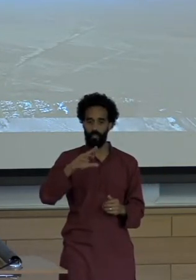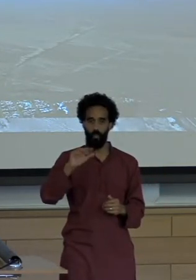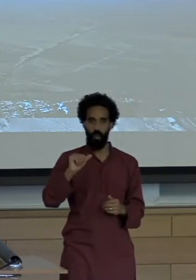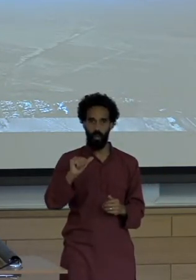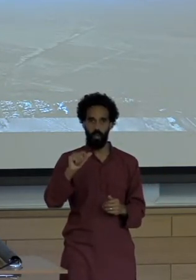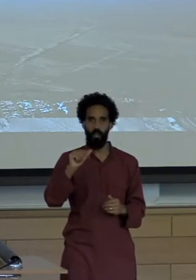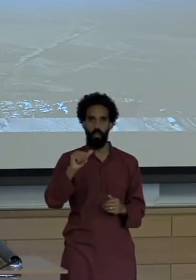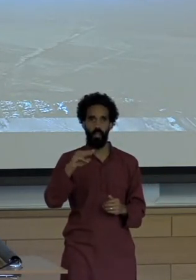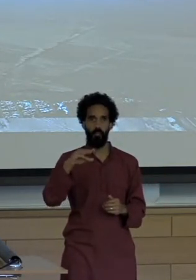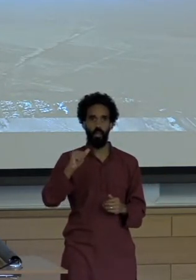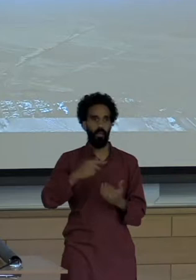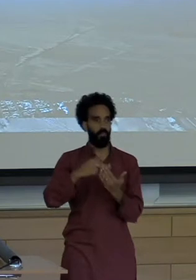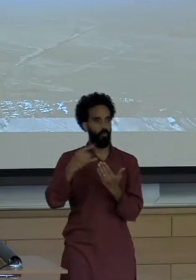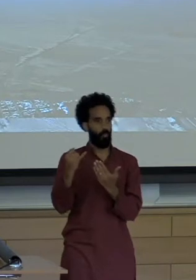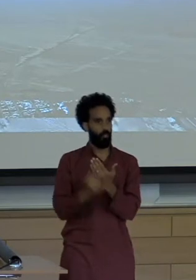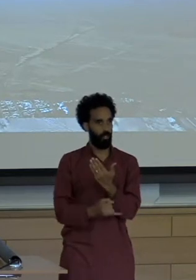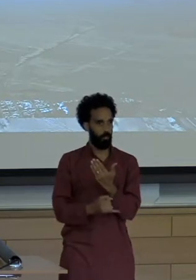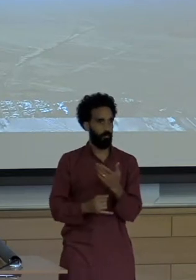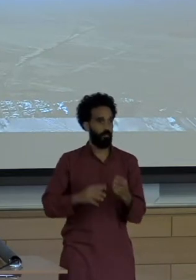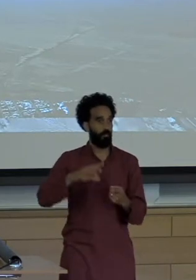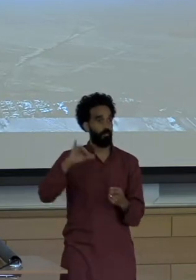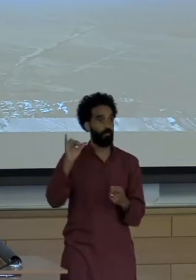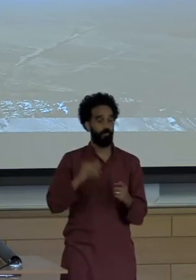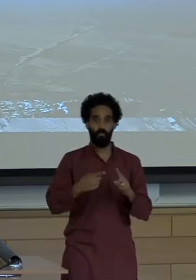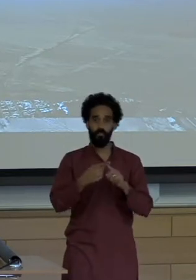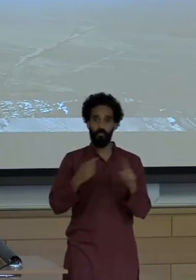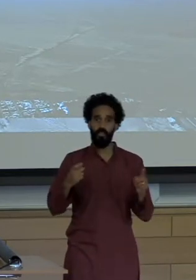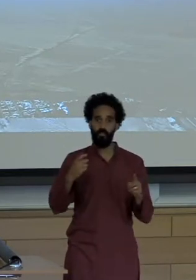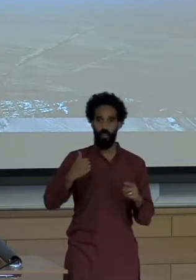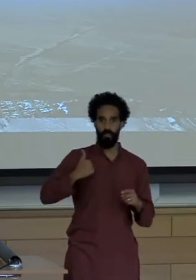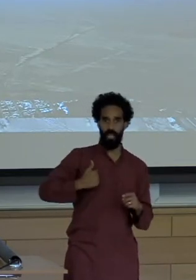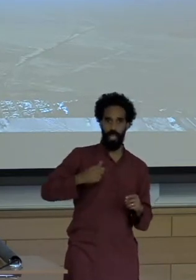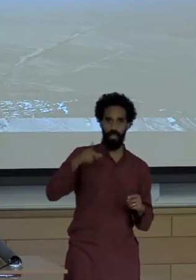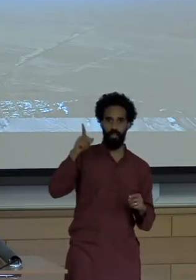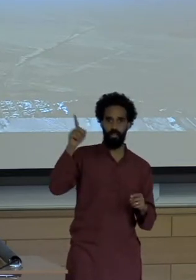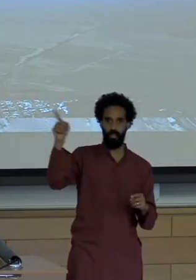Barrick gold mining conglomerate consists of a suspended open-pit mine